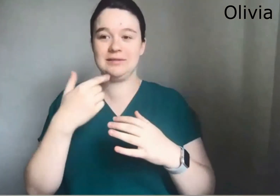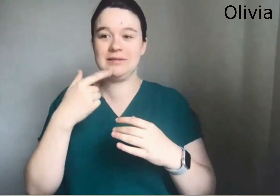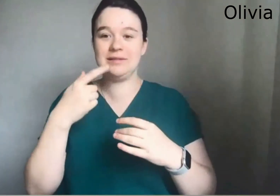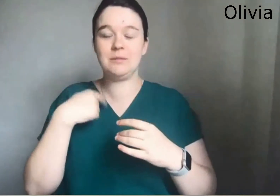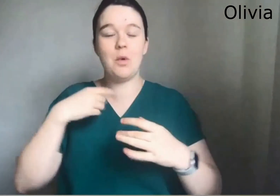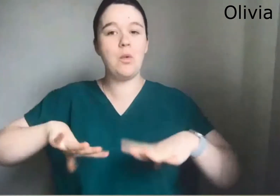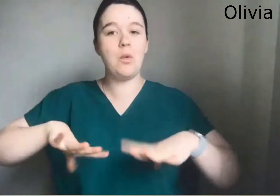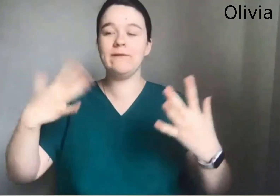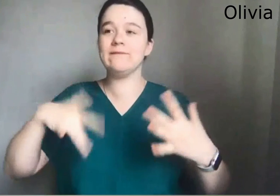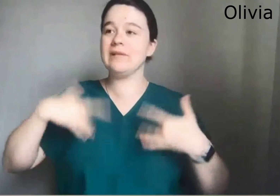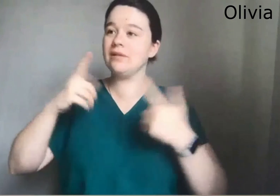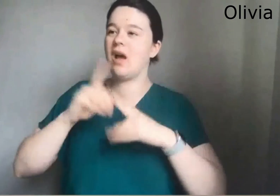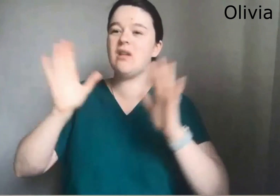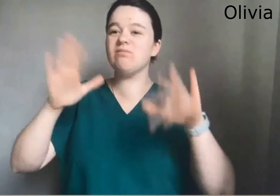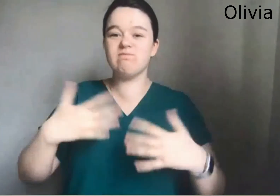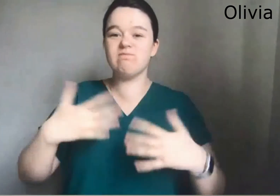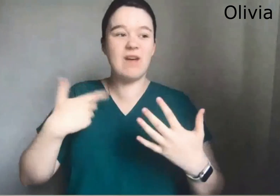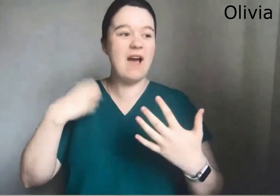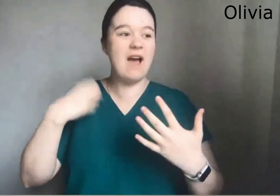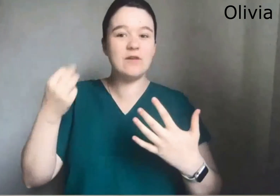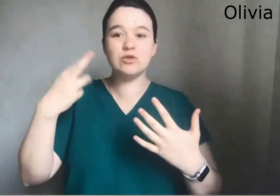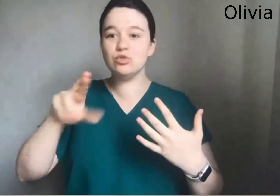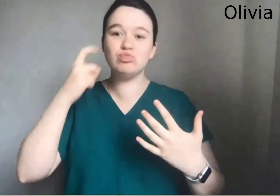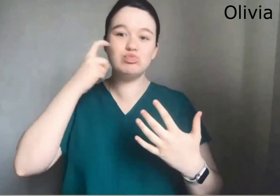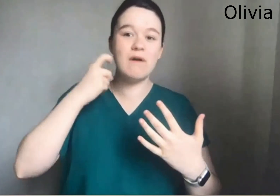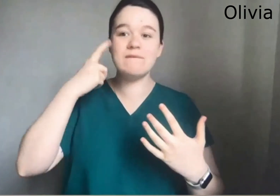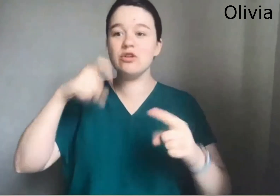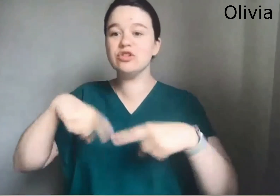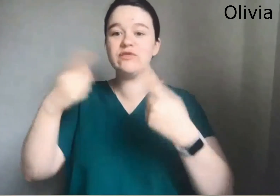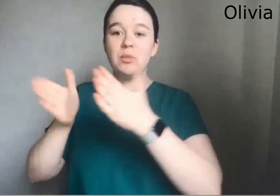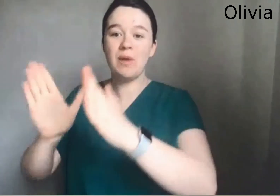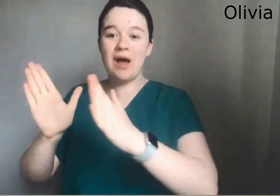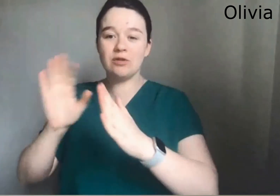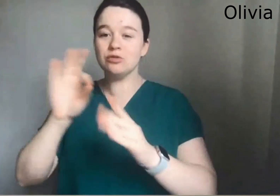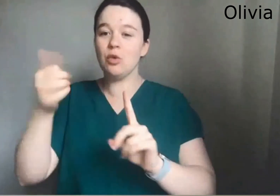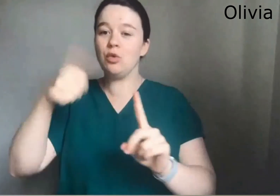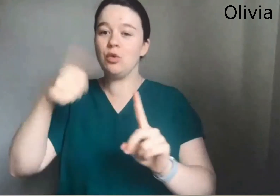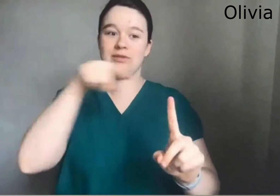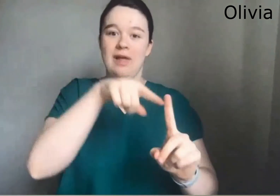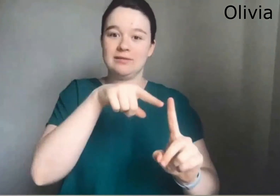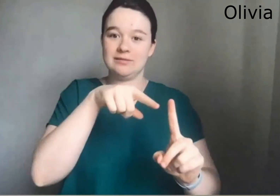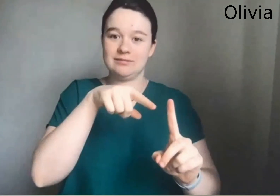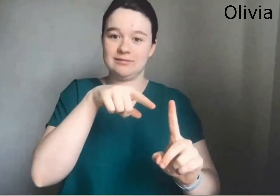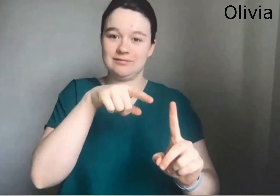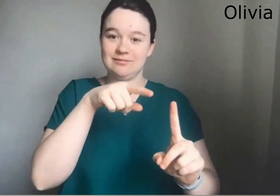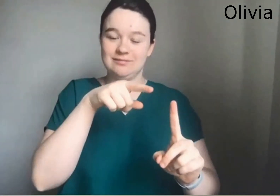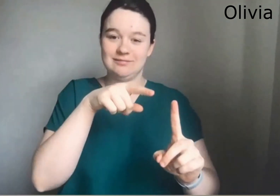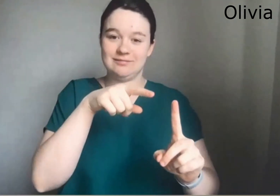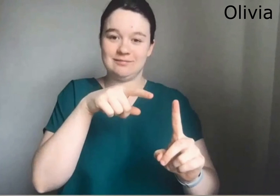Because that's access that we feel like We all don't have to find it in alternative way